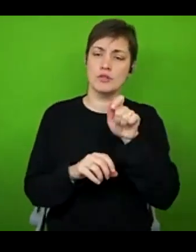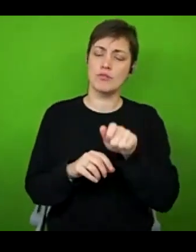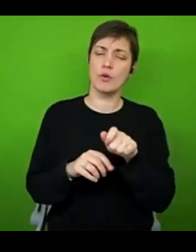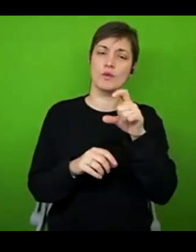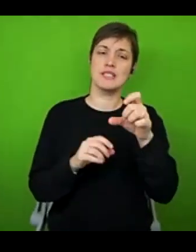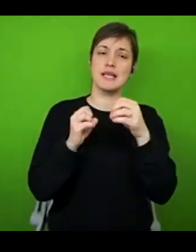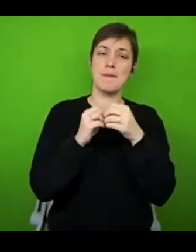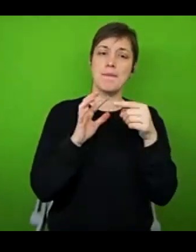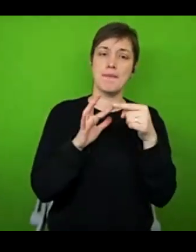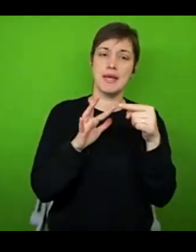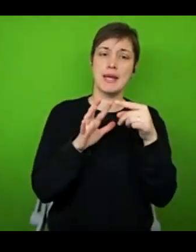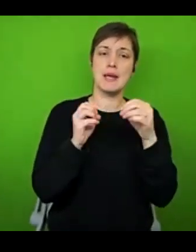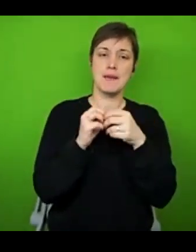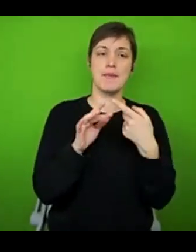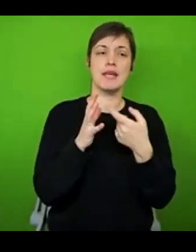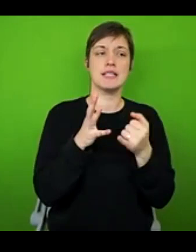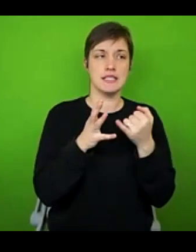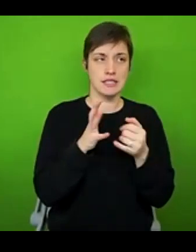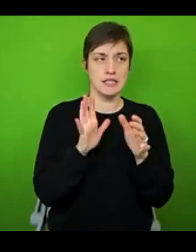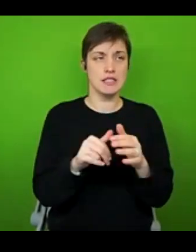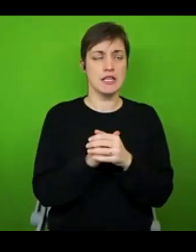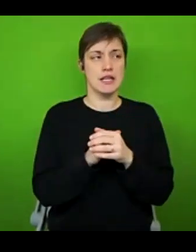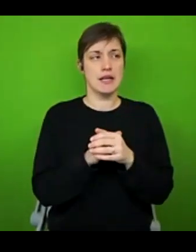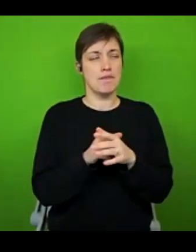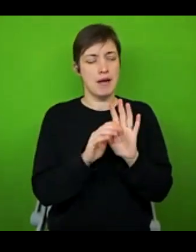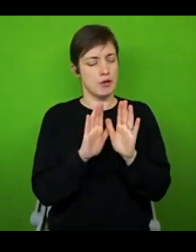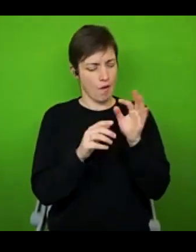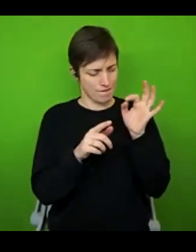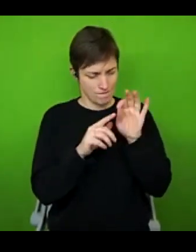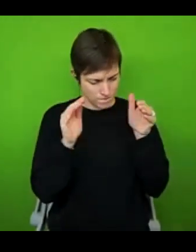that's probably better for disability more broadly, rather than the unique challenges of chronic illness.